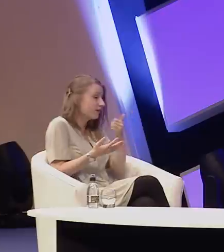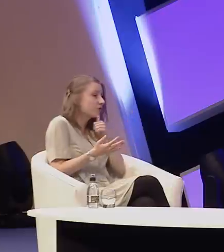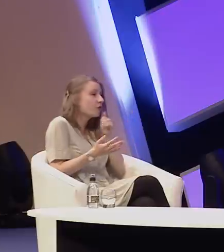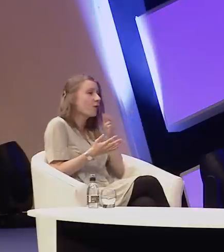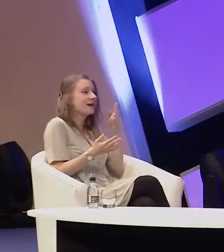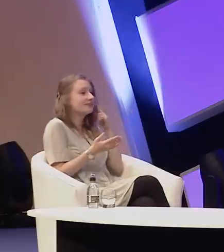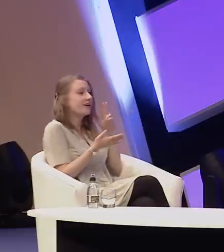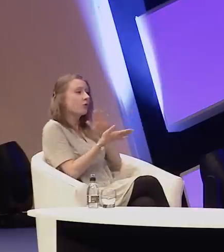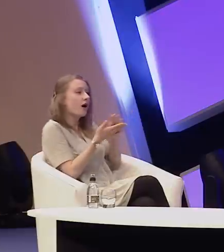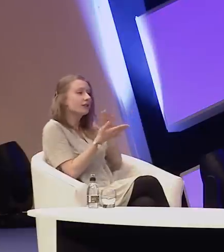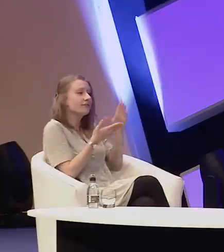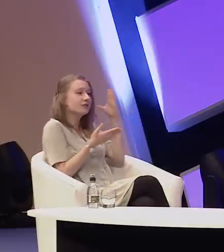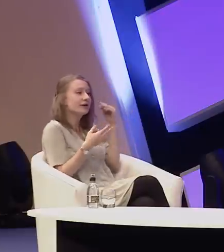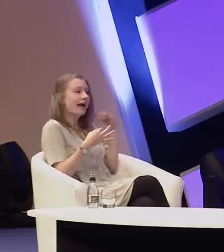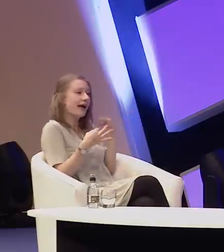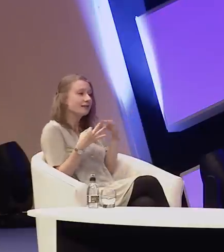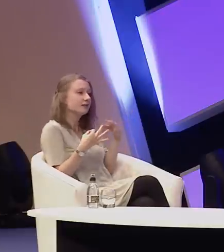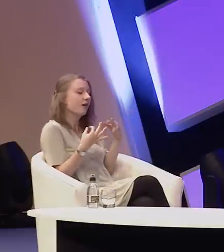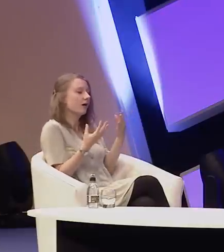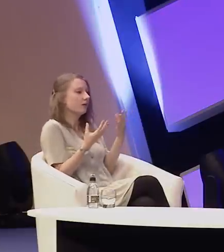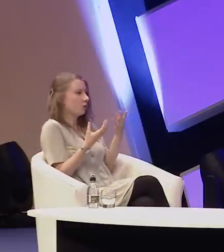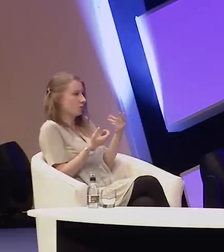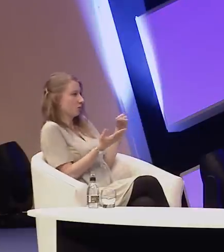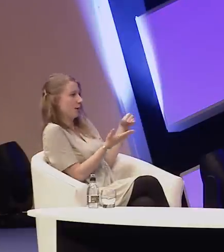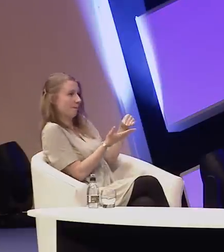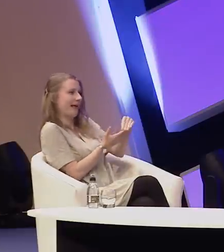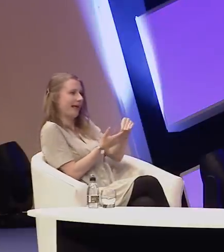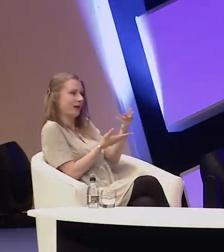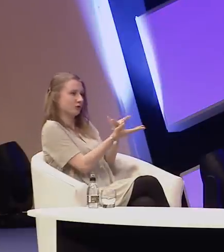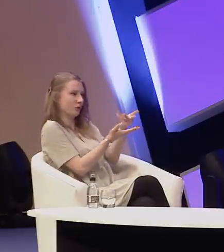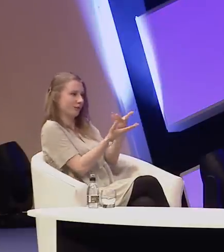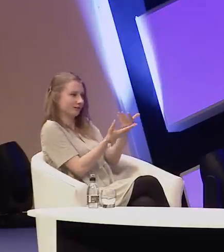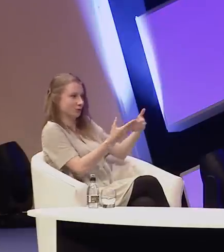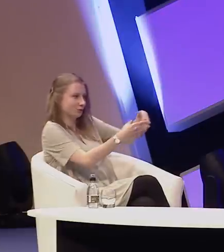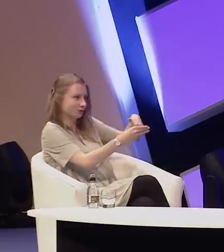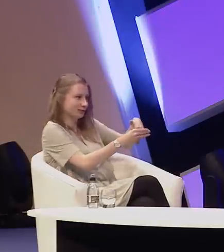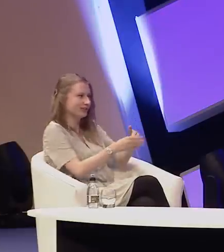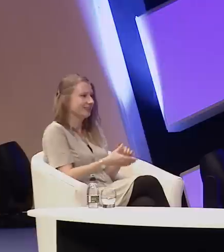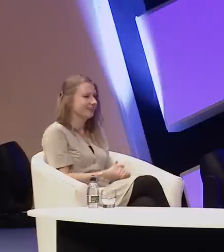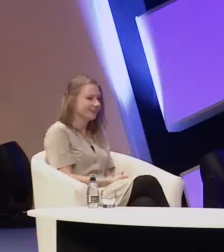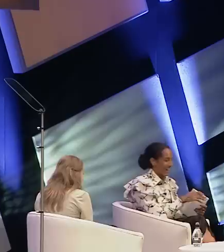hearing actor and writer were paid a consultant wage to do this work? Can I read that?